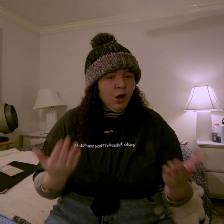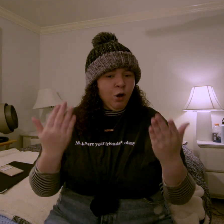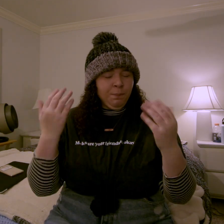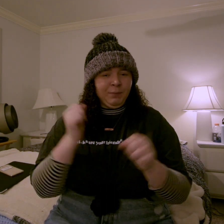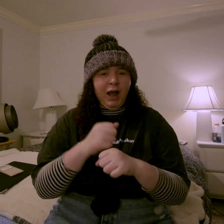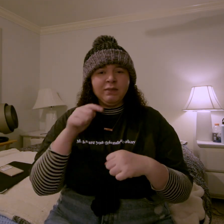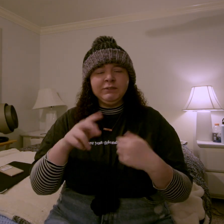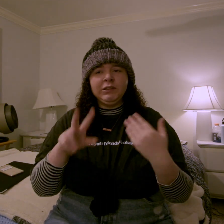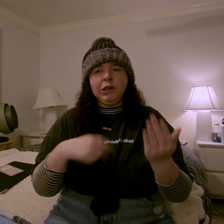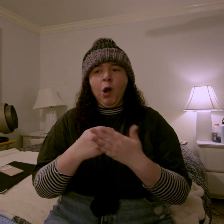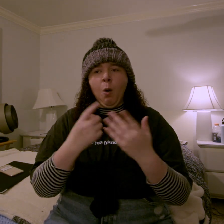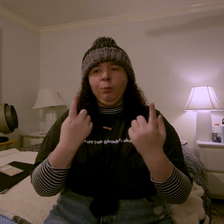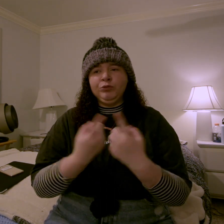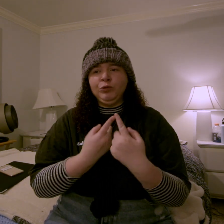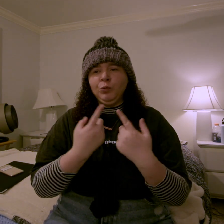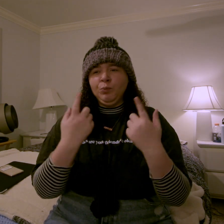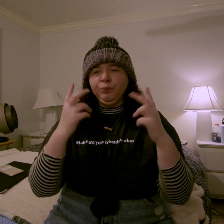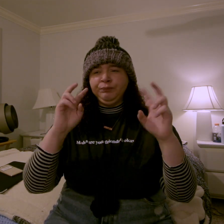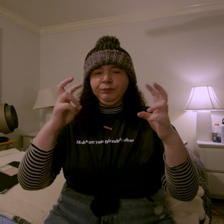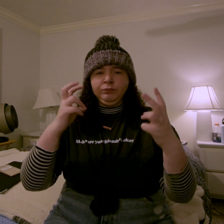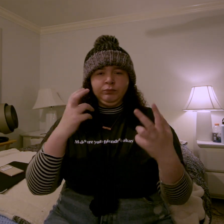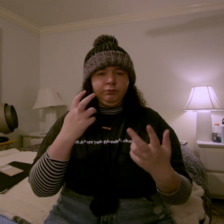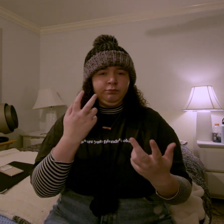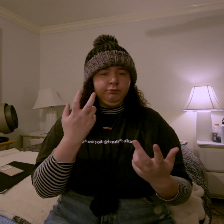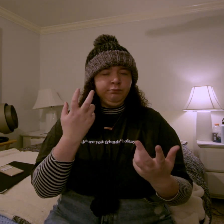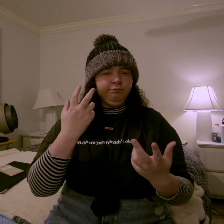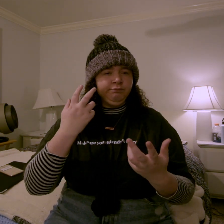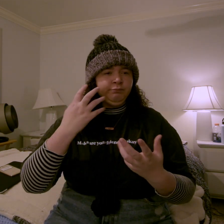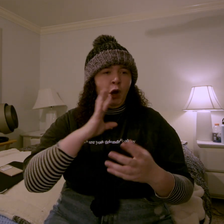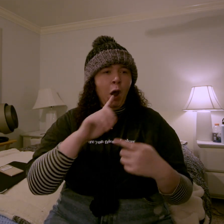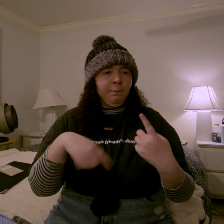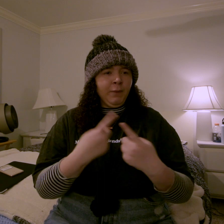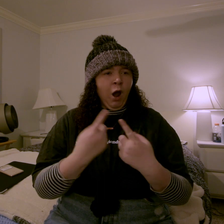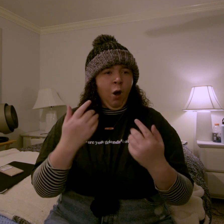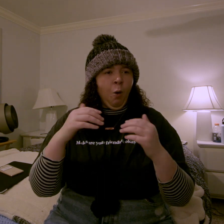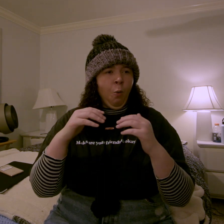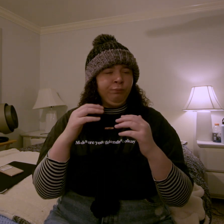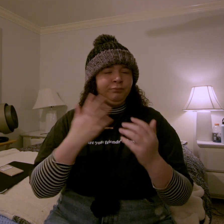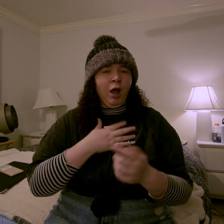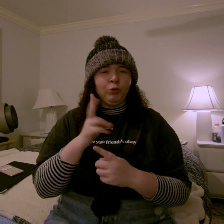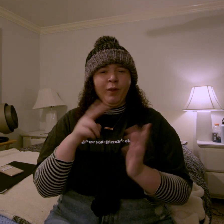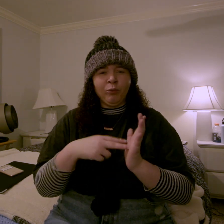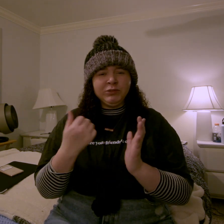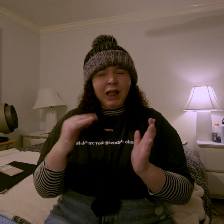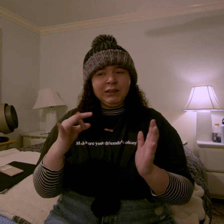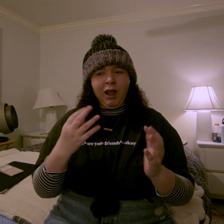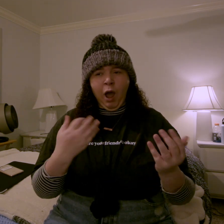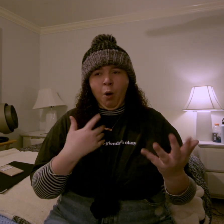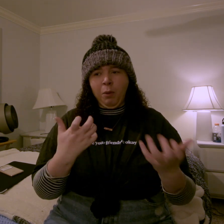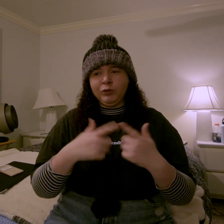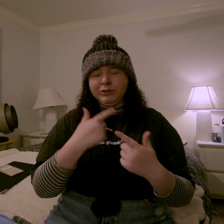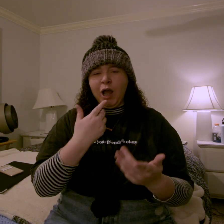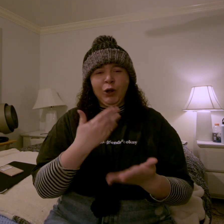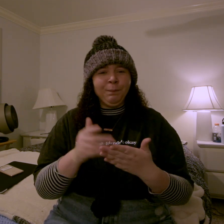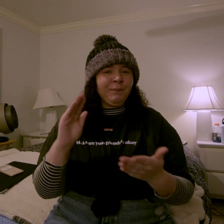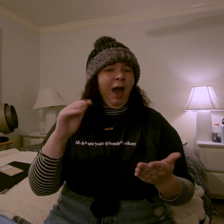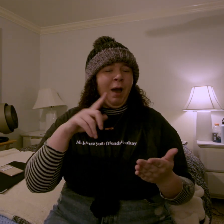i'm here to make this video to talk about 2019 and say good bye